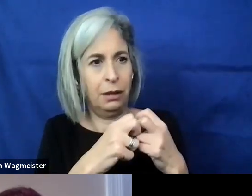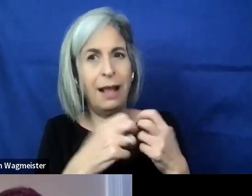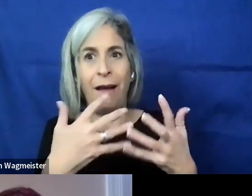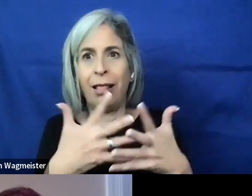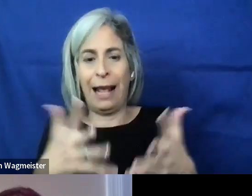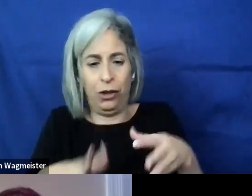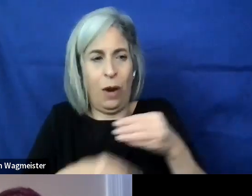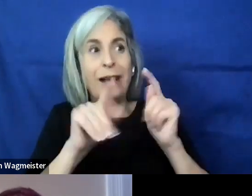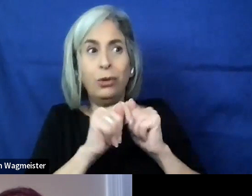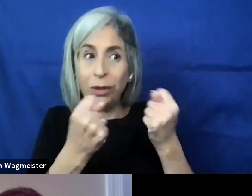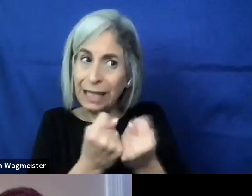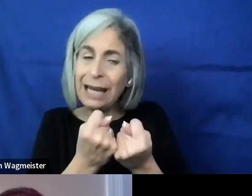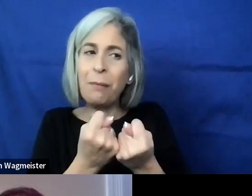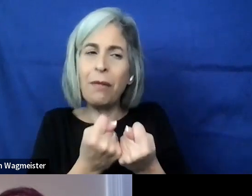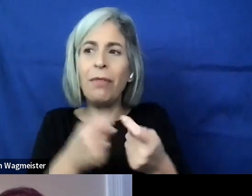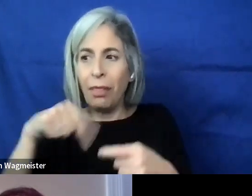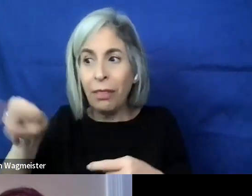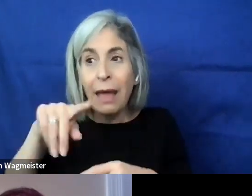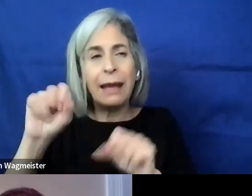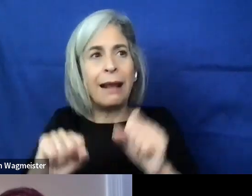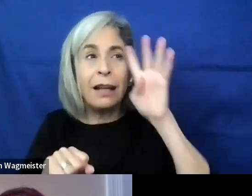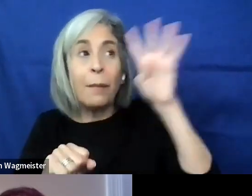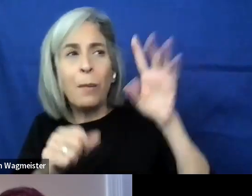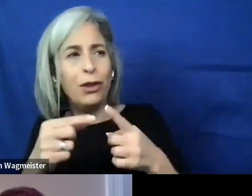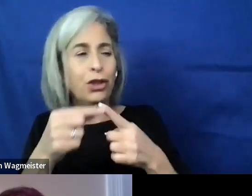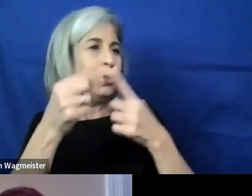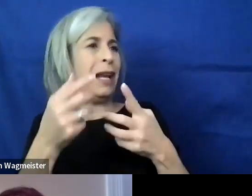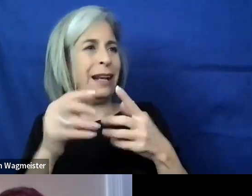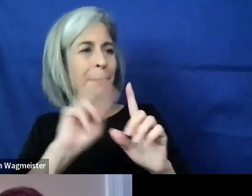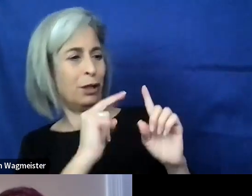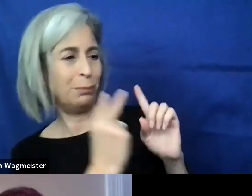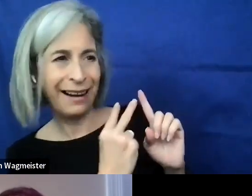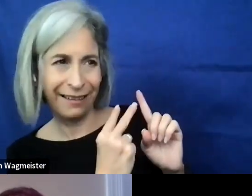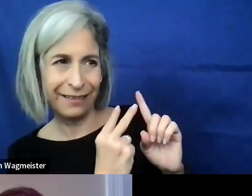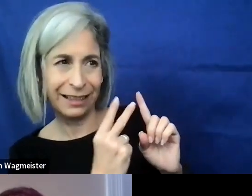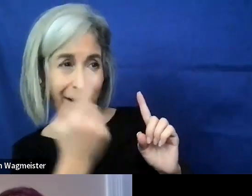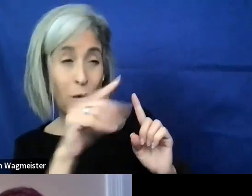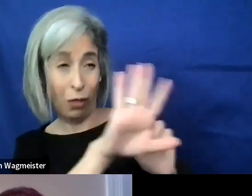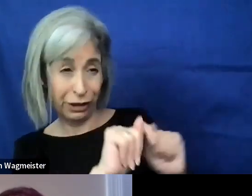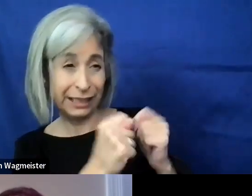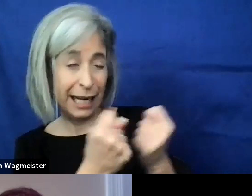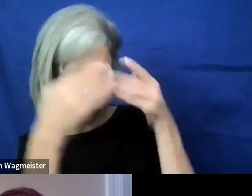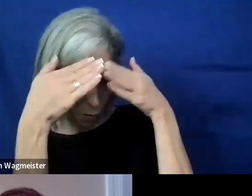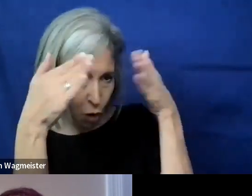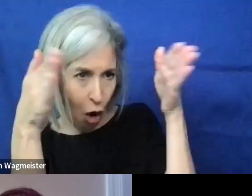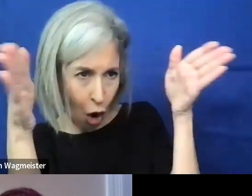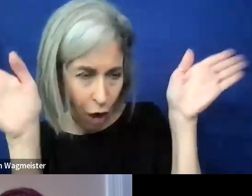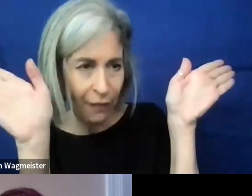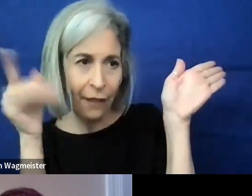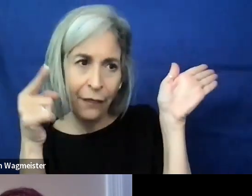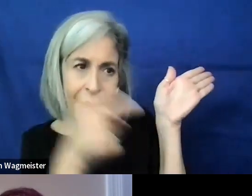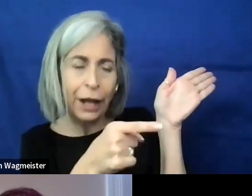So they can come up with new unique perspectives to the team and broadening the you know the